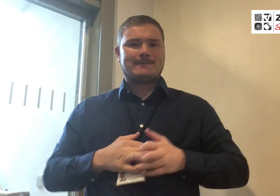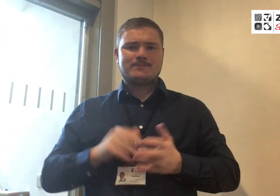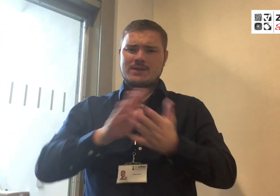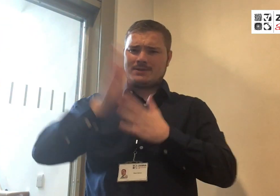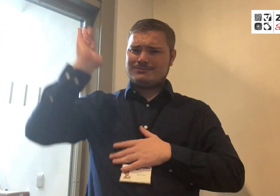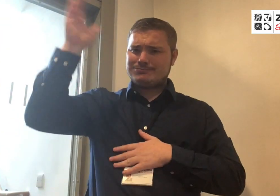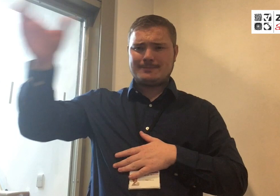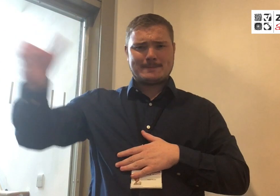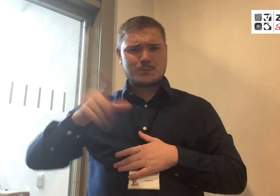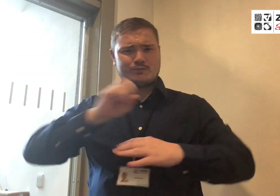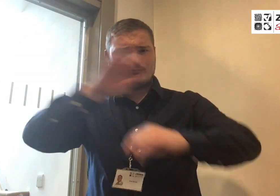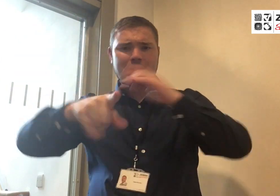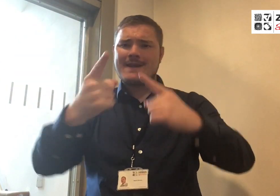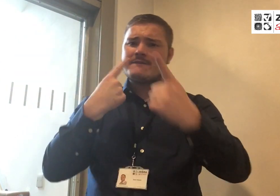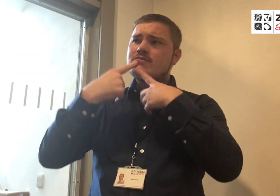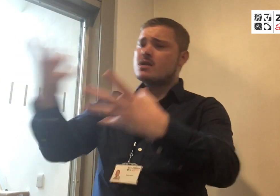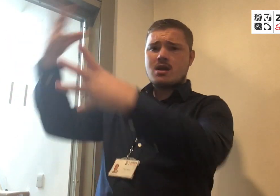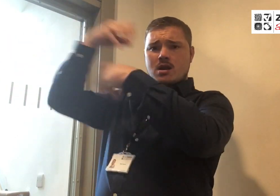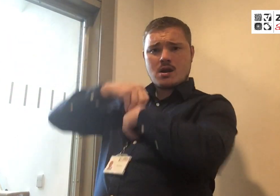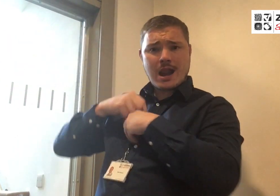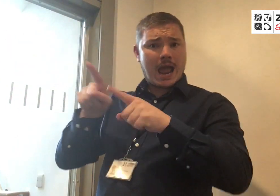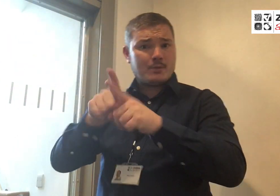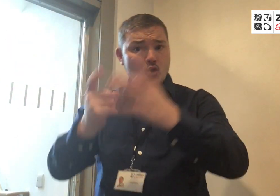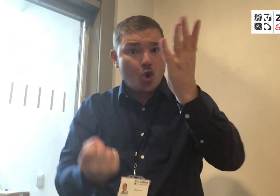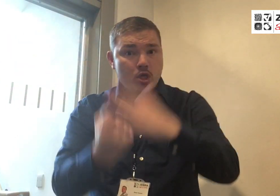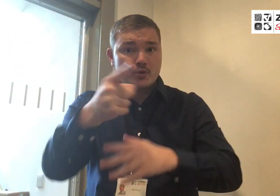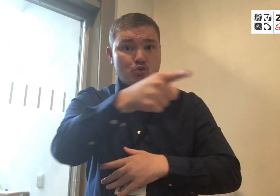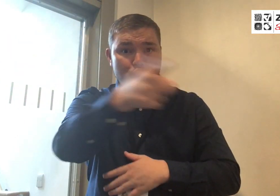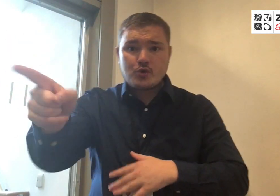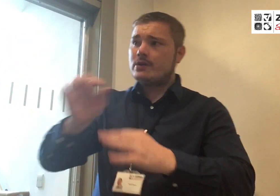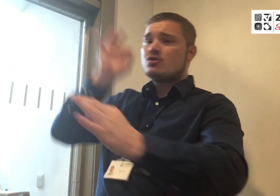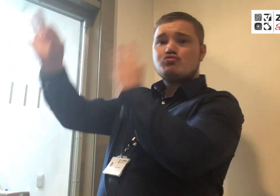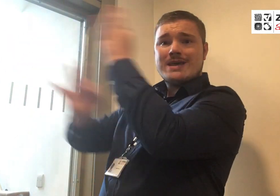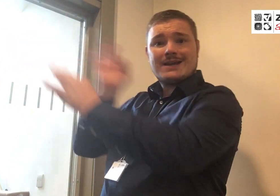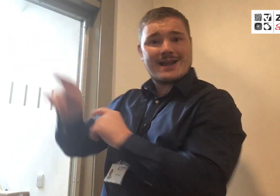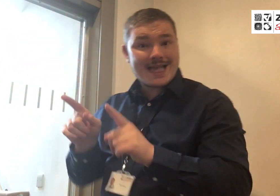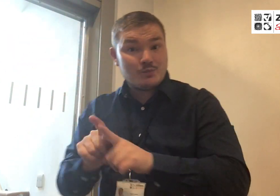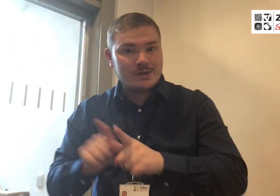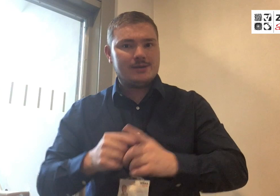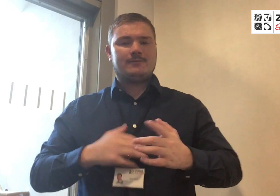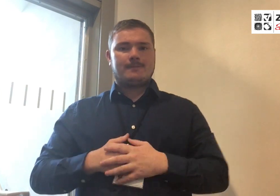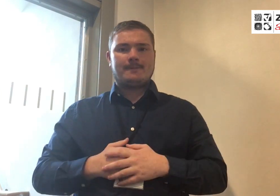You will have the opportunity to watch their presentations, and to ask them any questions you may have.